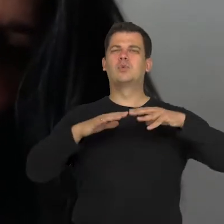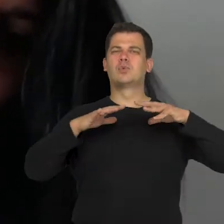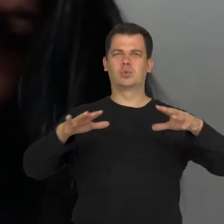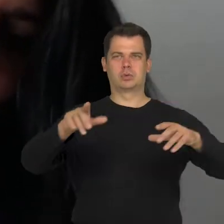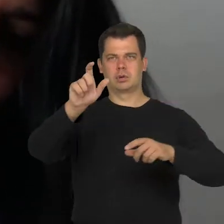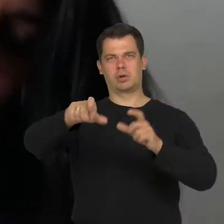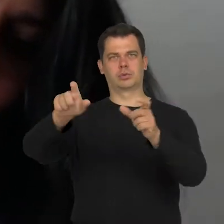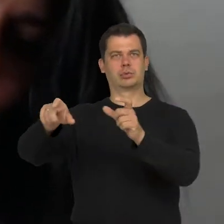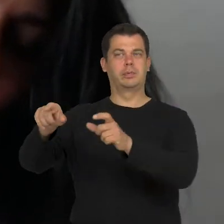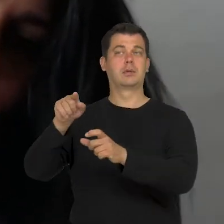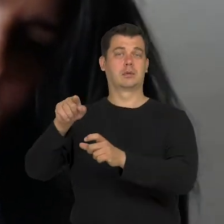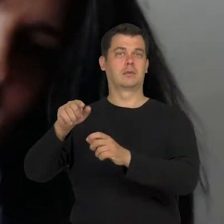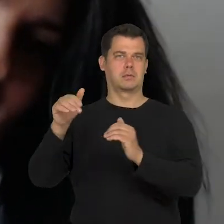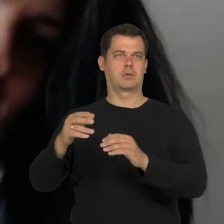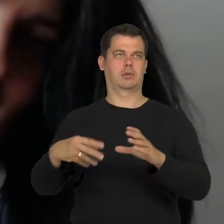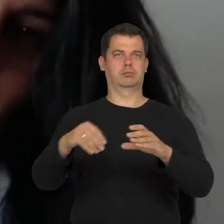which are represented in the theatre